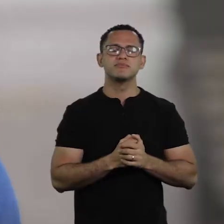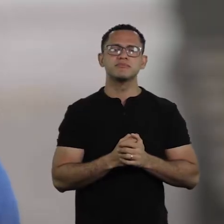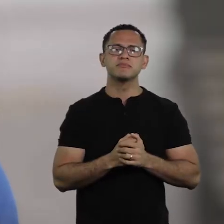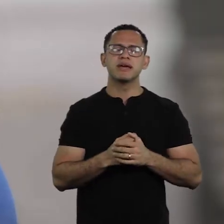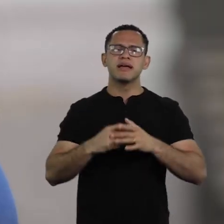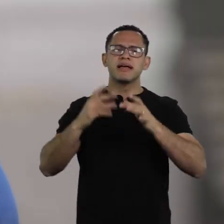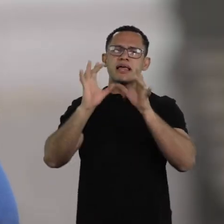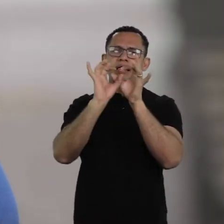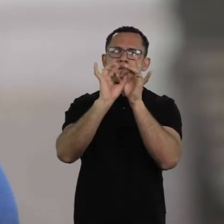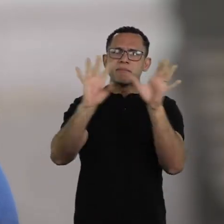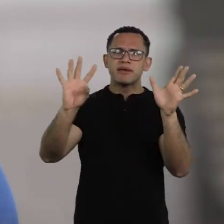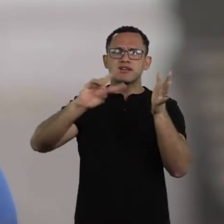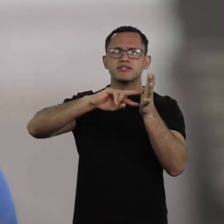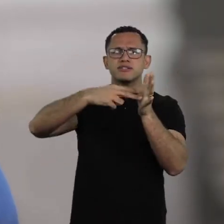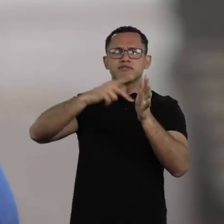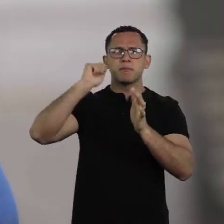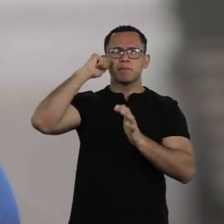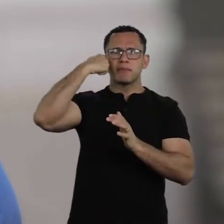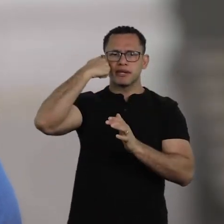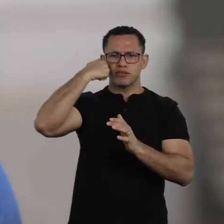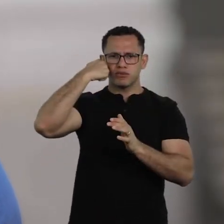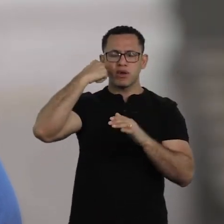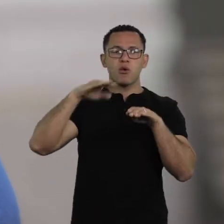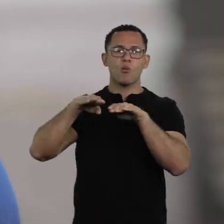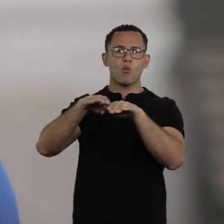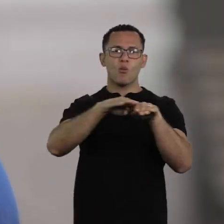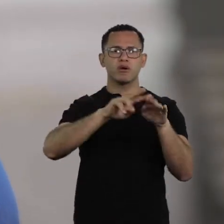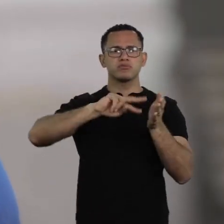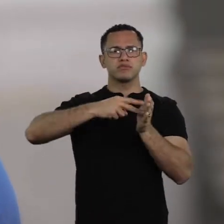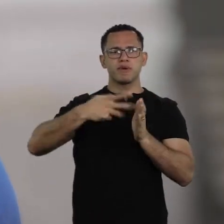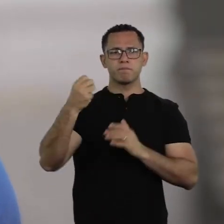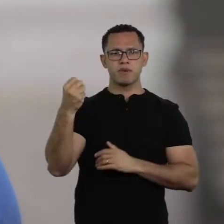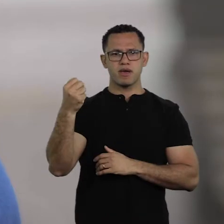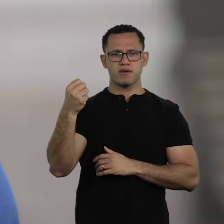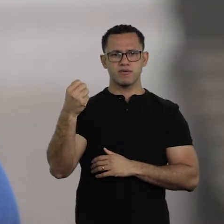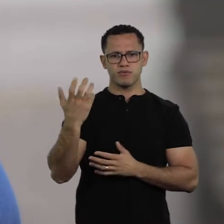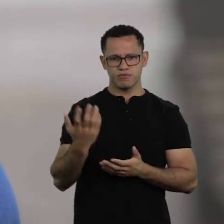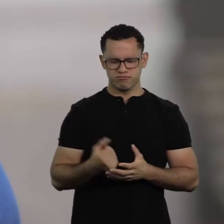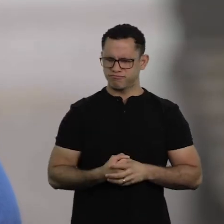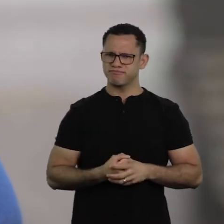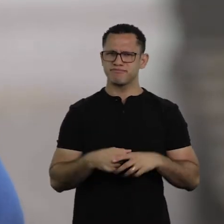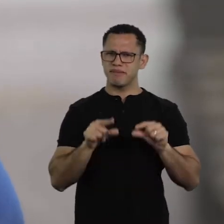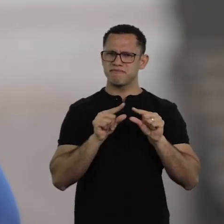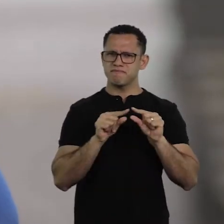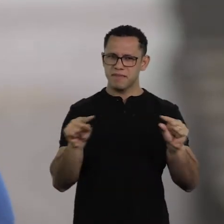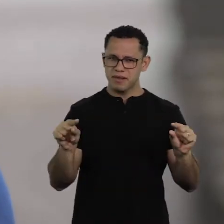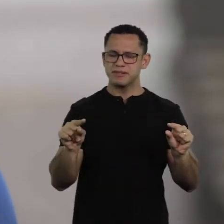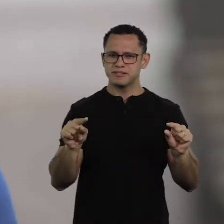Freedom is black and equality is white. Which I think, since we're here